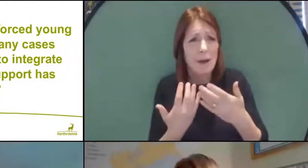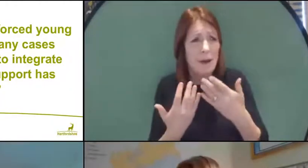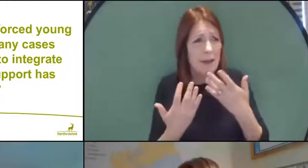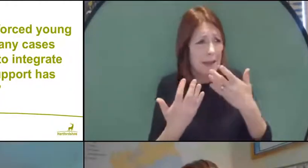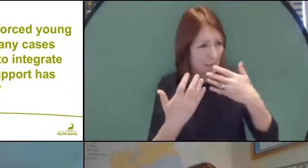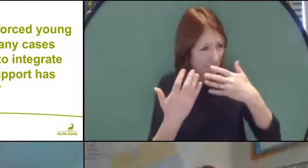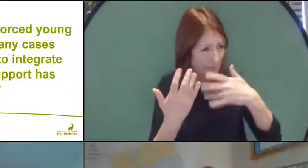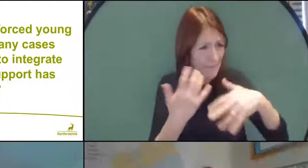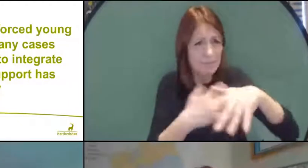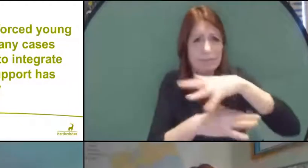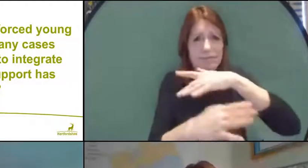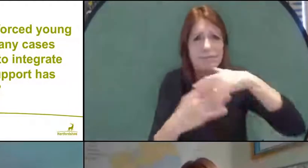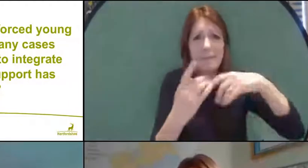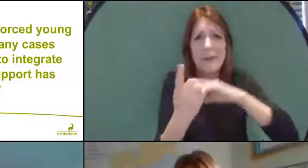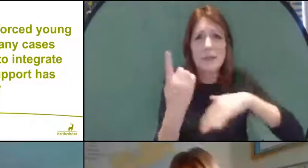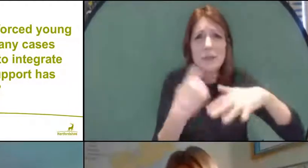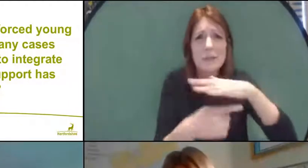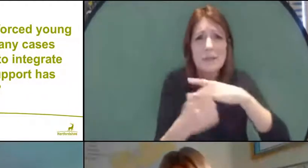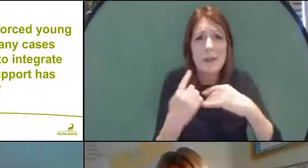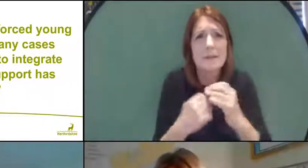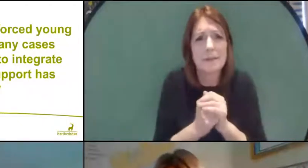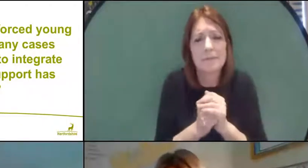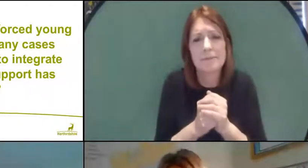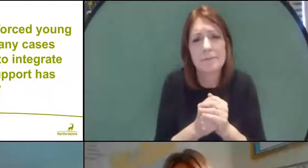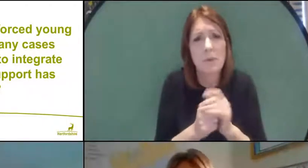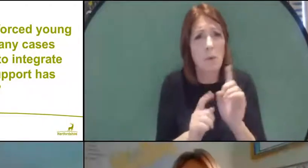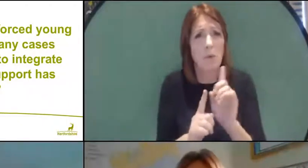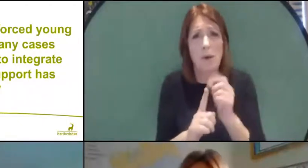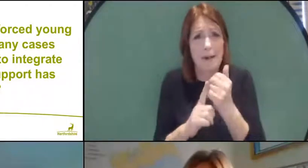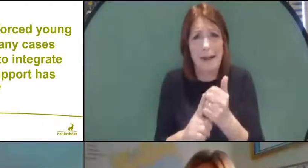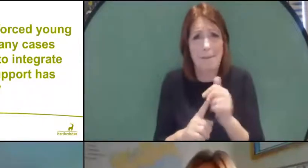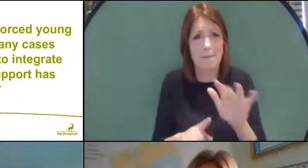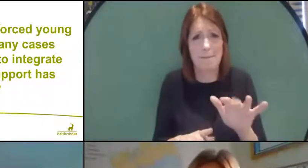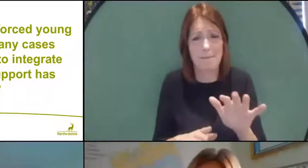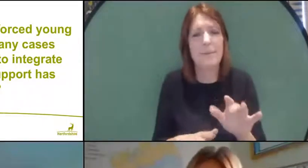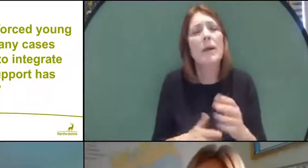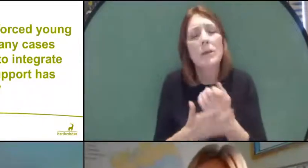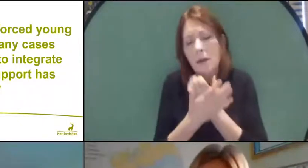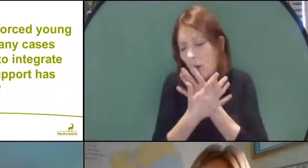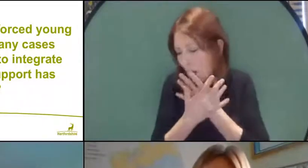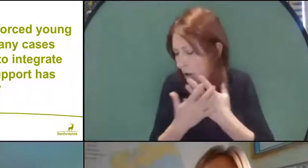Now, there's huge amount of support, in terms of supporting young people's mental health.